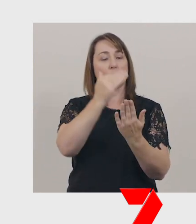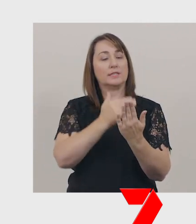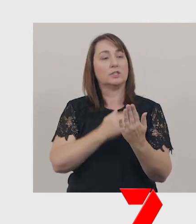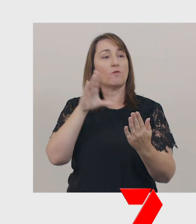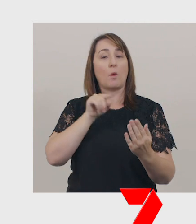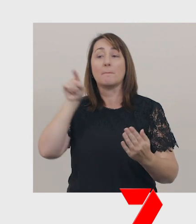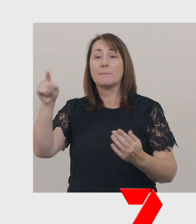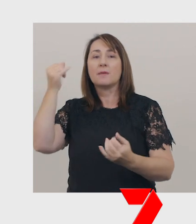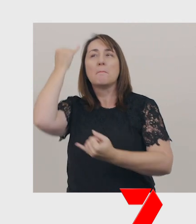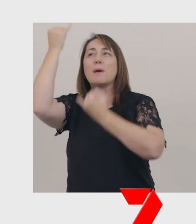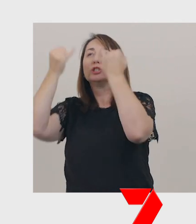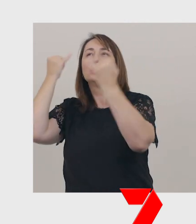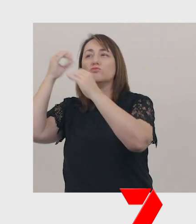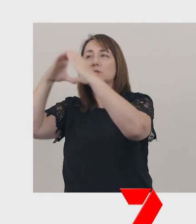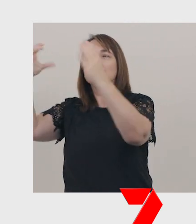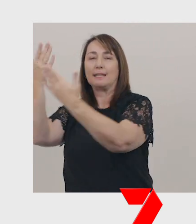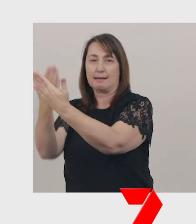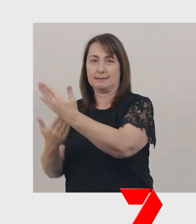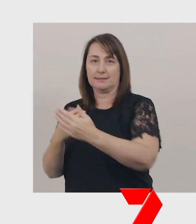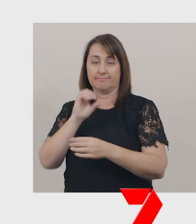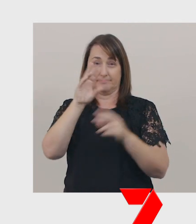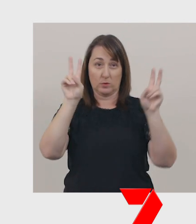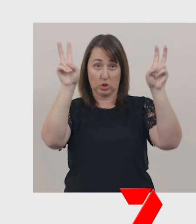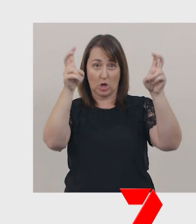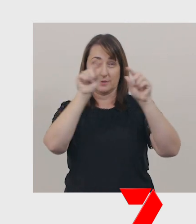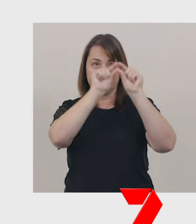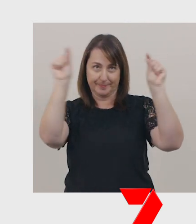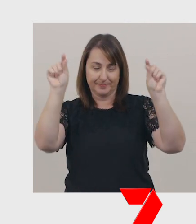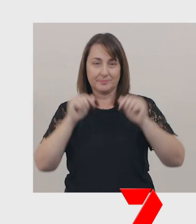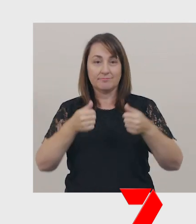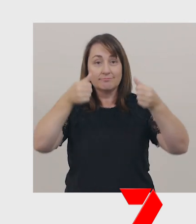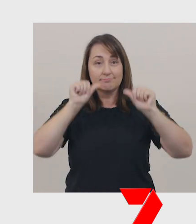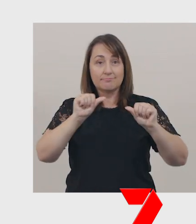I put this in the title. Then we need a list of materials.